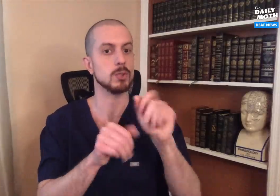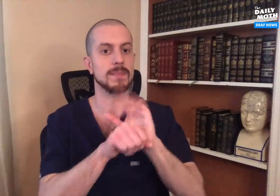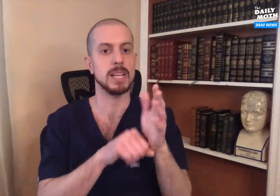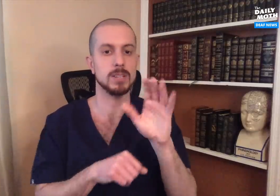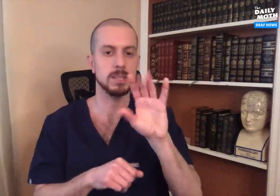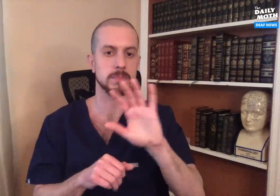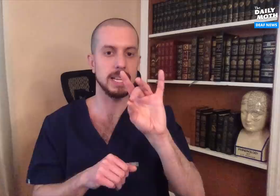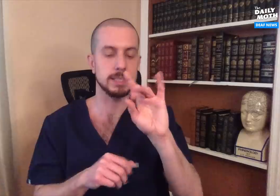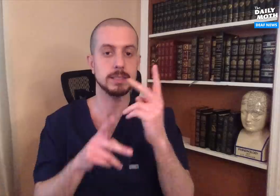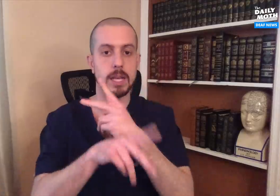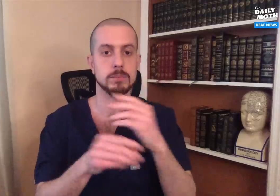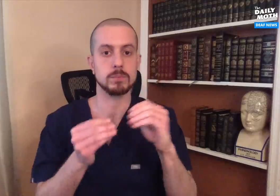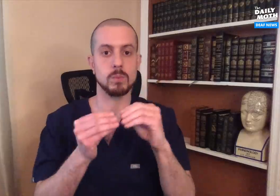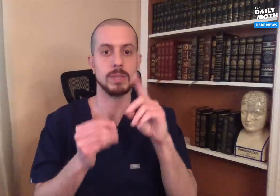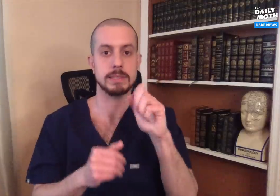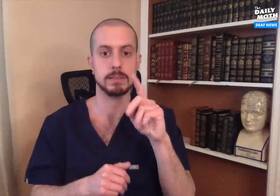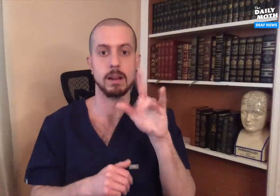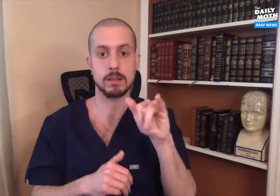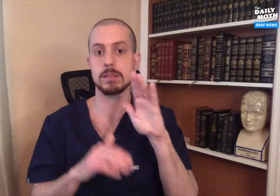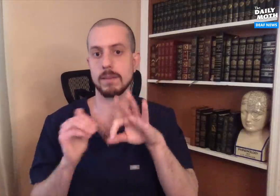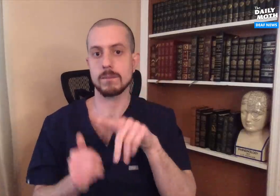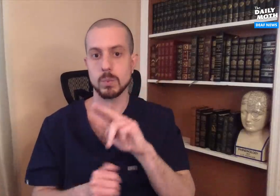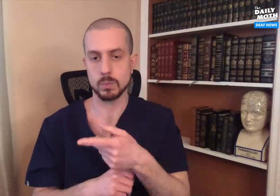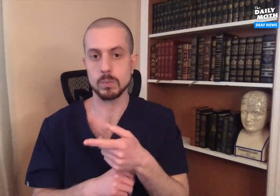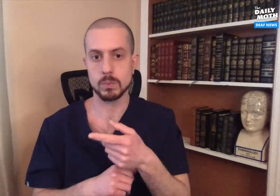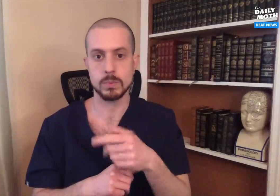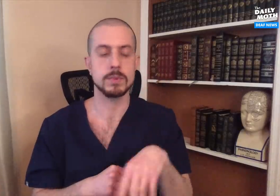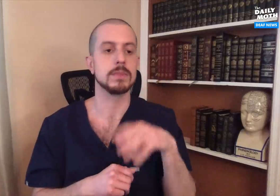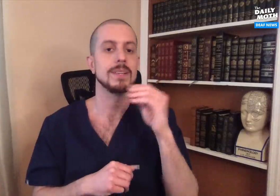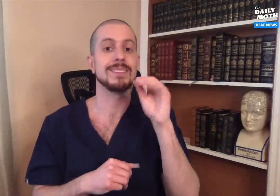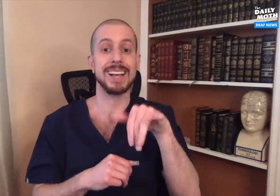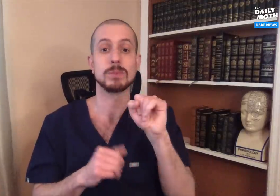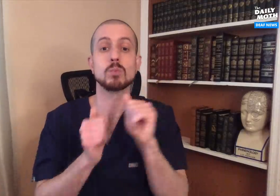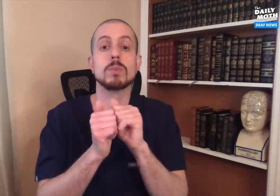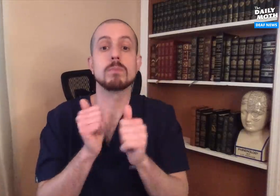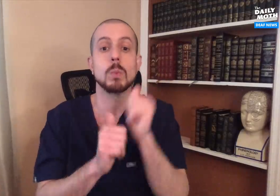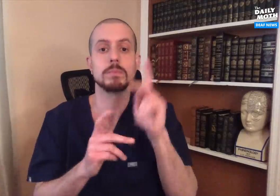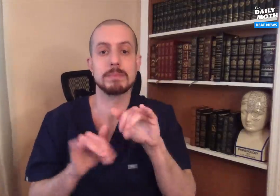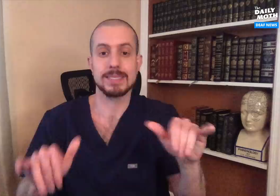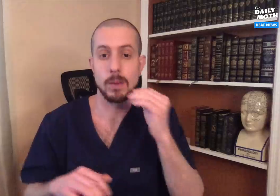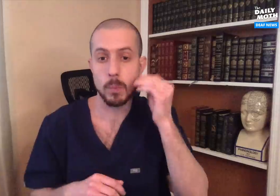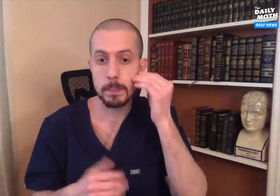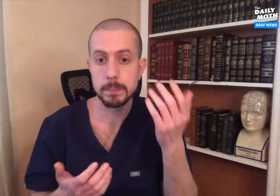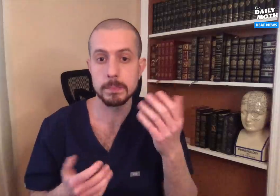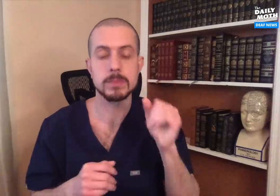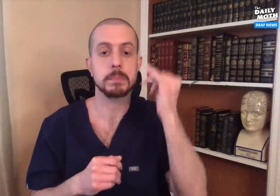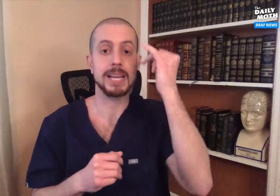It means COVID-19 is about 8 times deadlier than the flu. And that's with most people staying home!